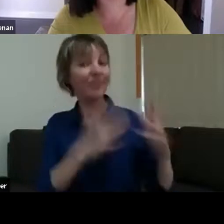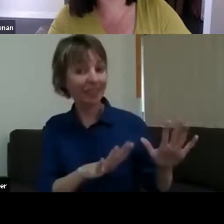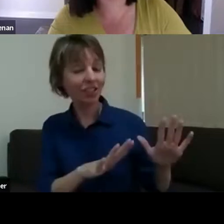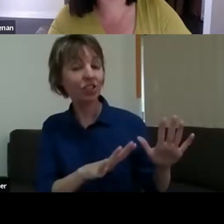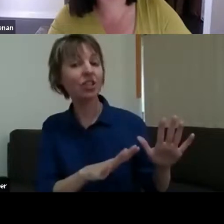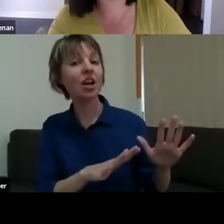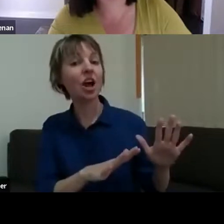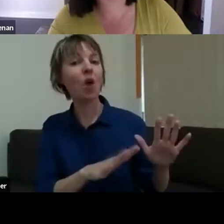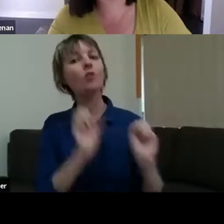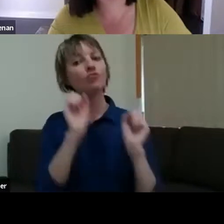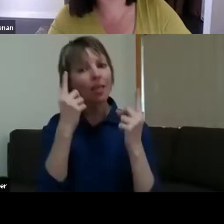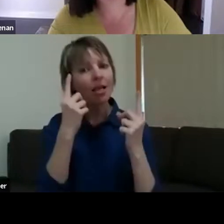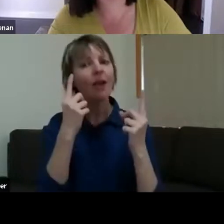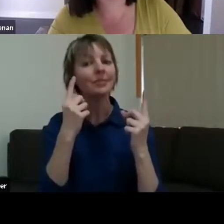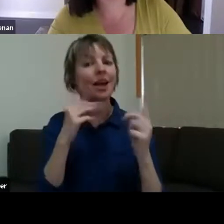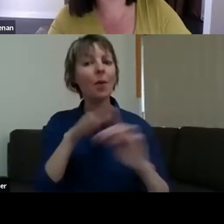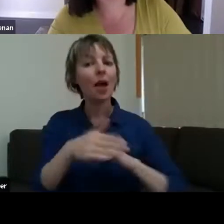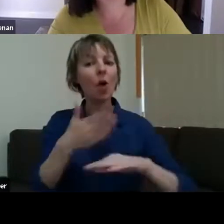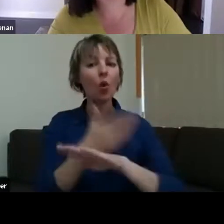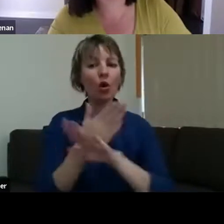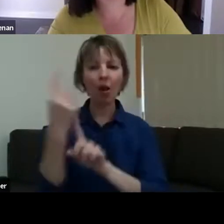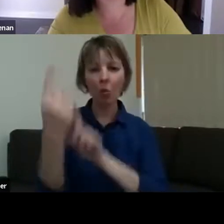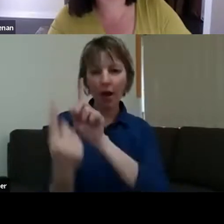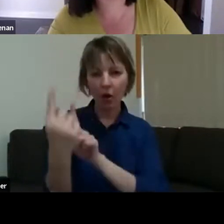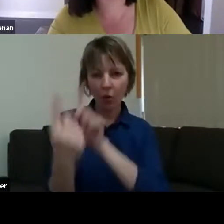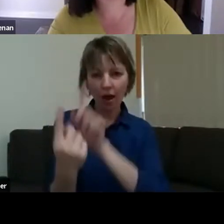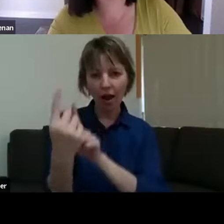that weekend was about working with people one-on-one. So we set